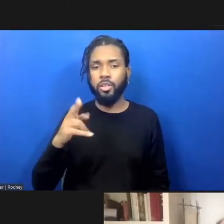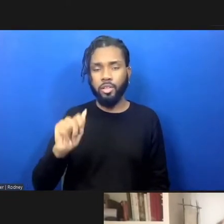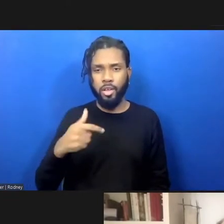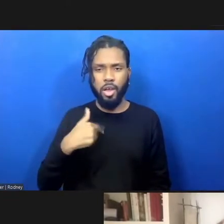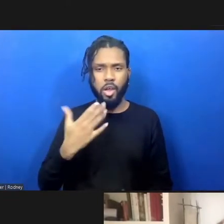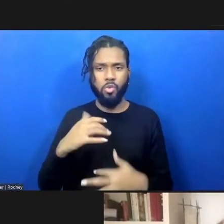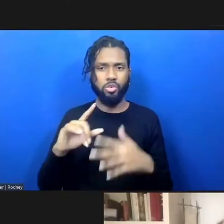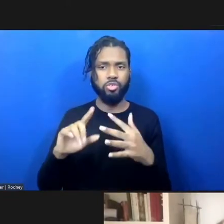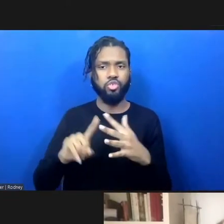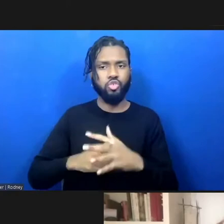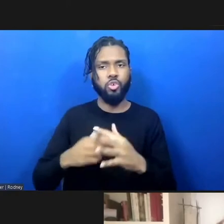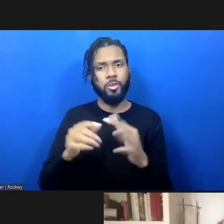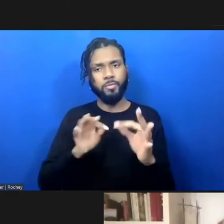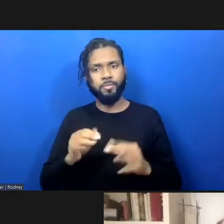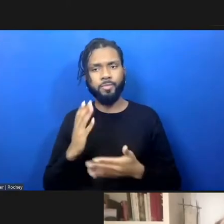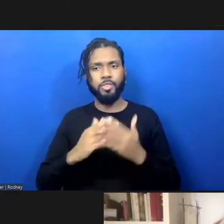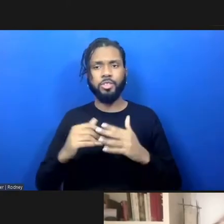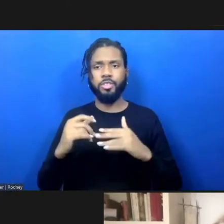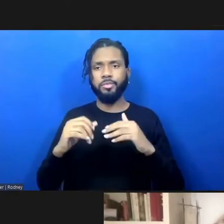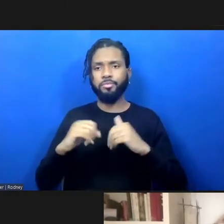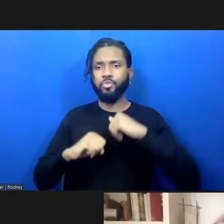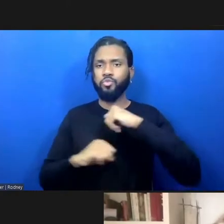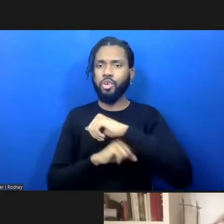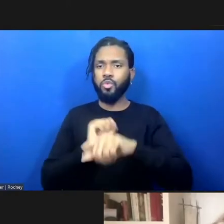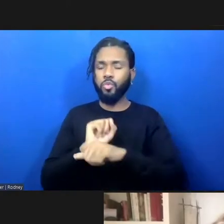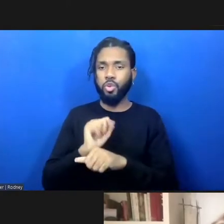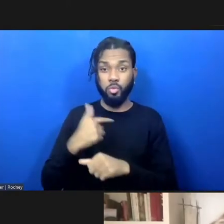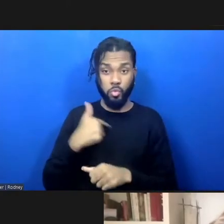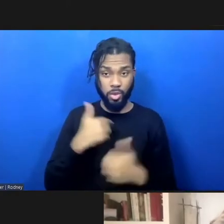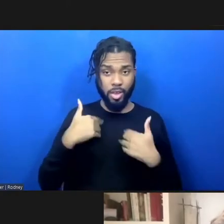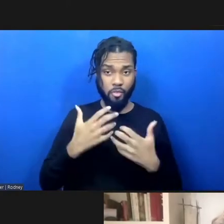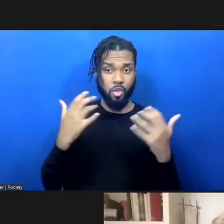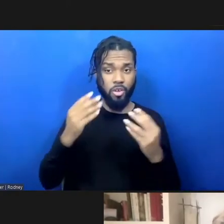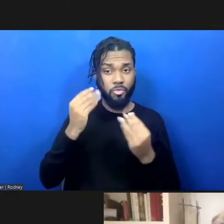We have lots of data to show how the criminal legal system is failing us,